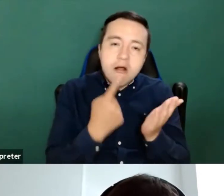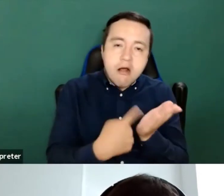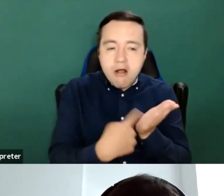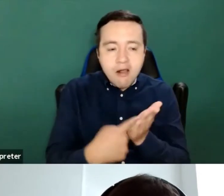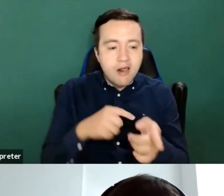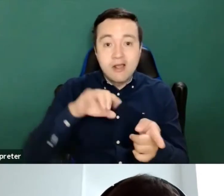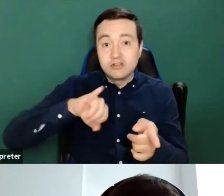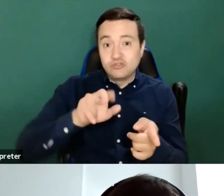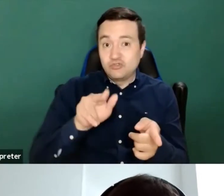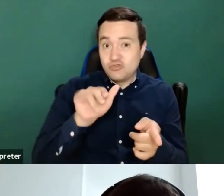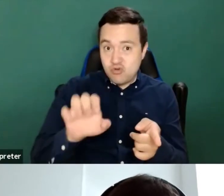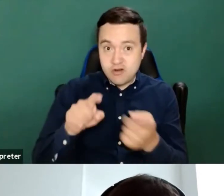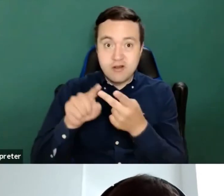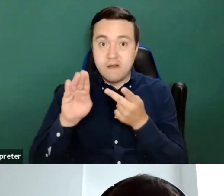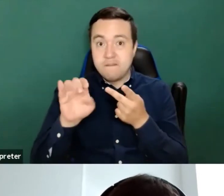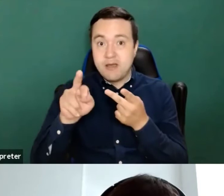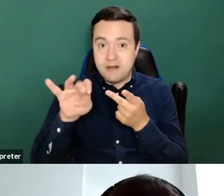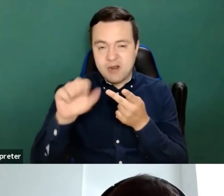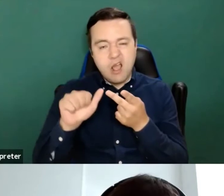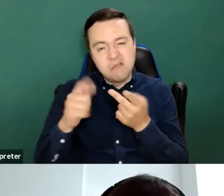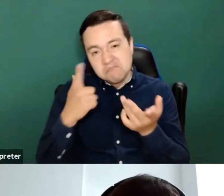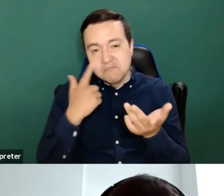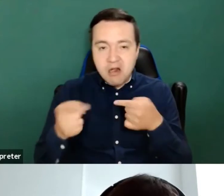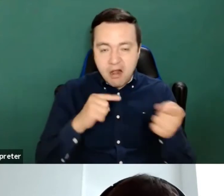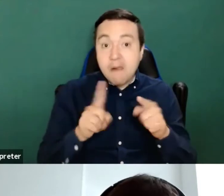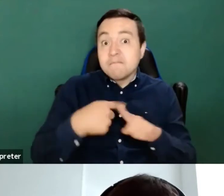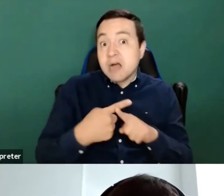and also potentially a q&a with from everyone, but it's a big group.